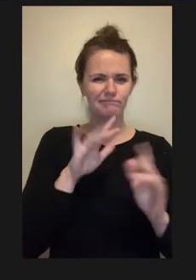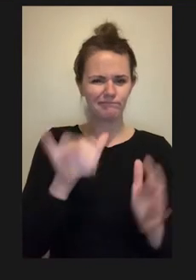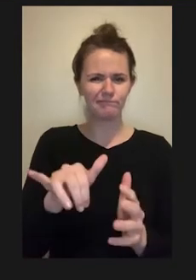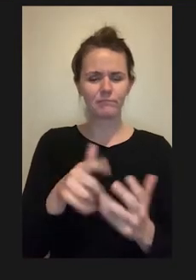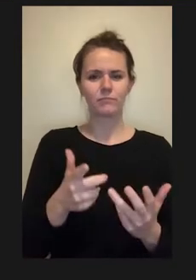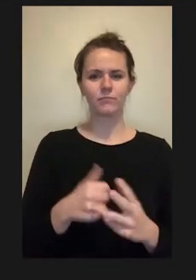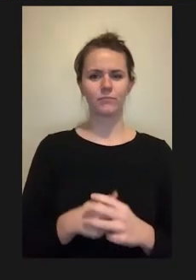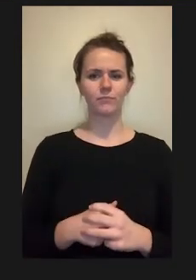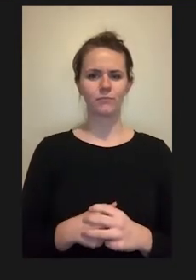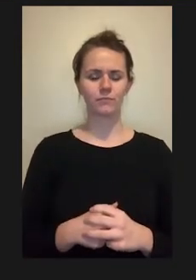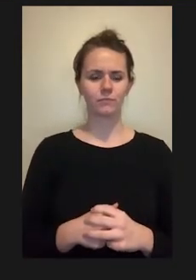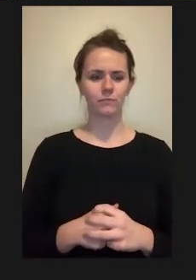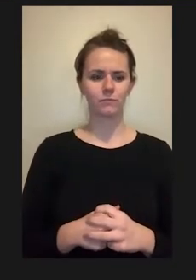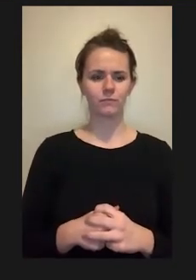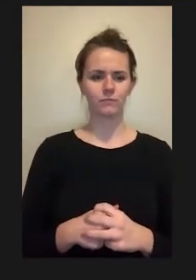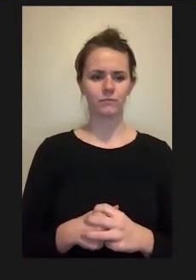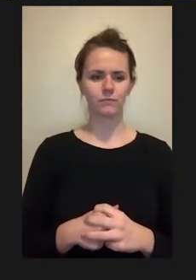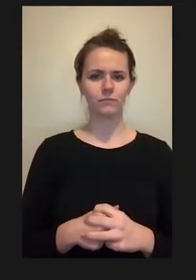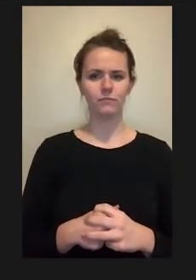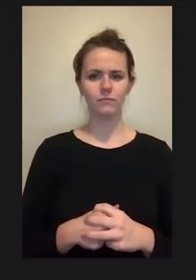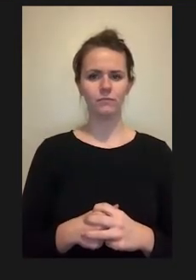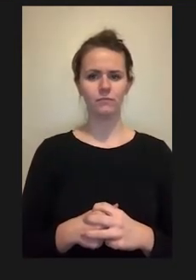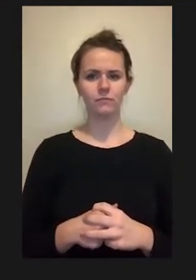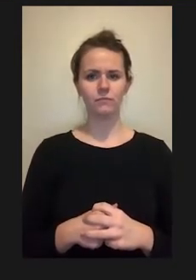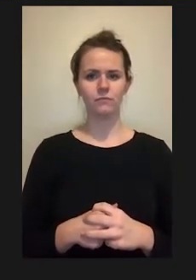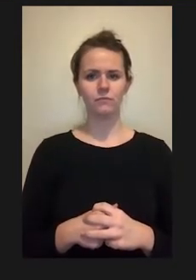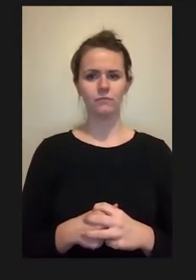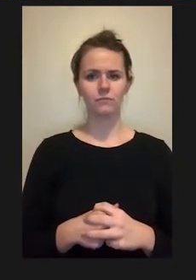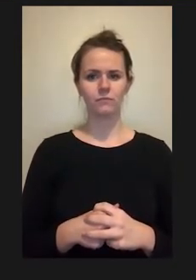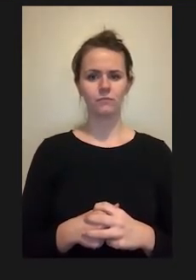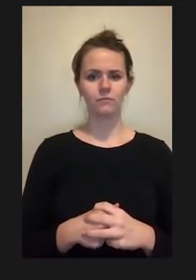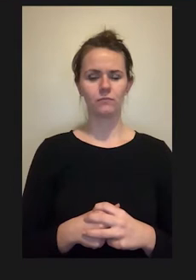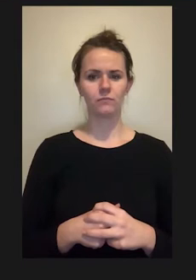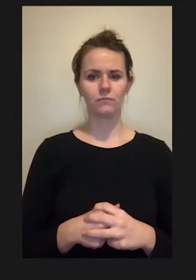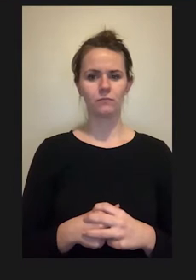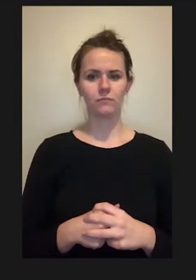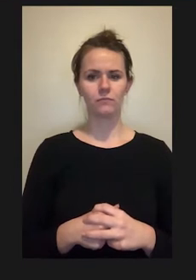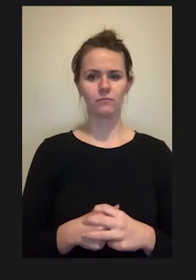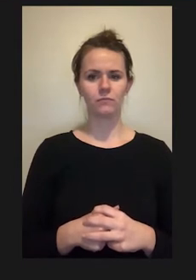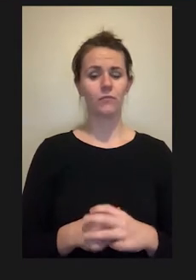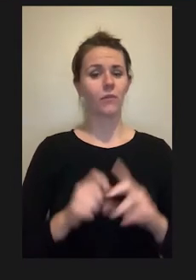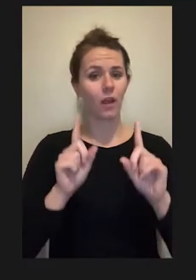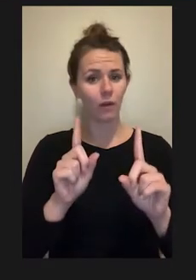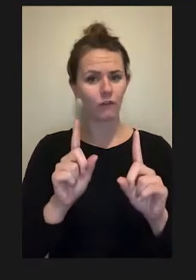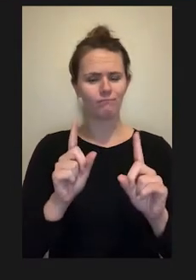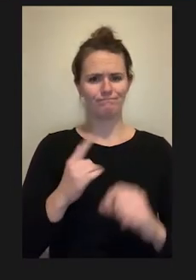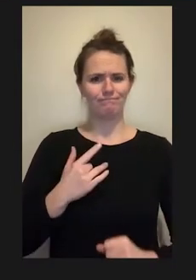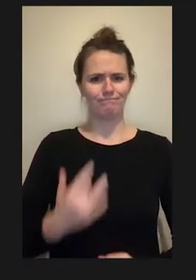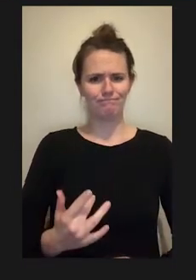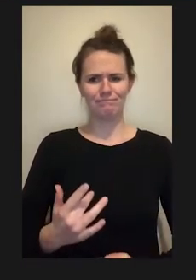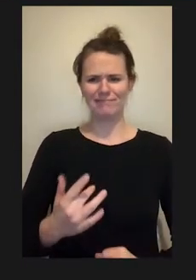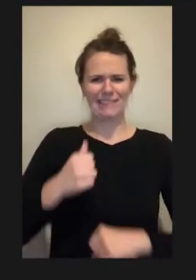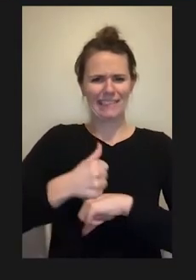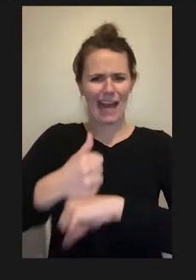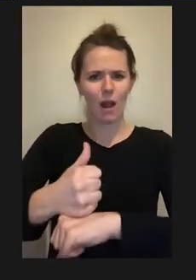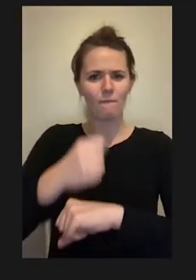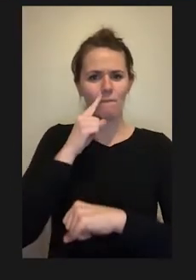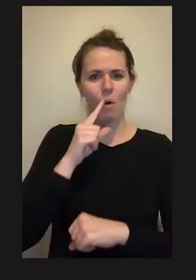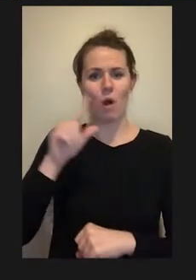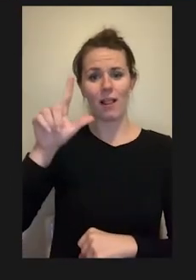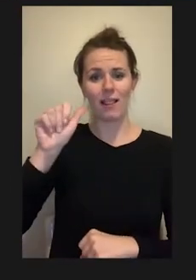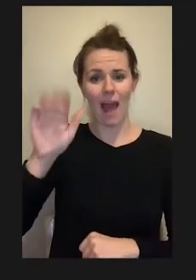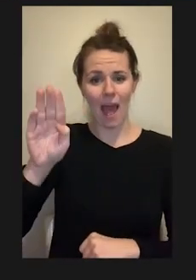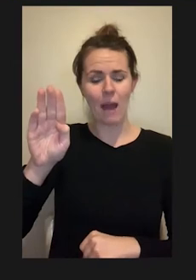engineering disciplines; however, frequently these elements pose significant barriers for students